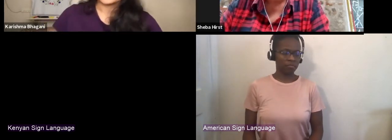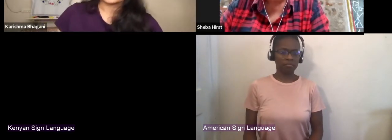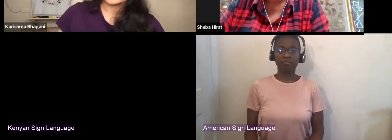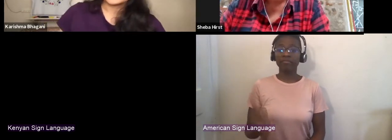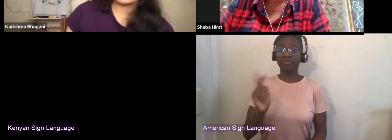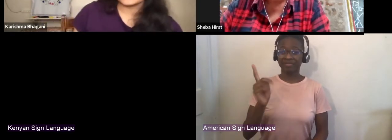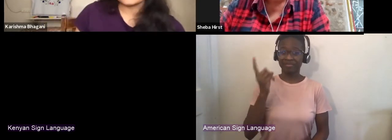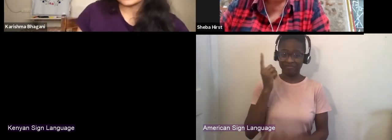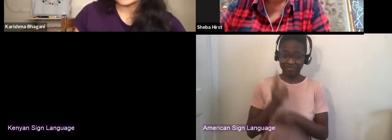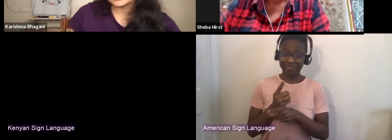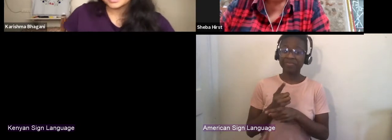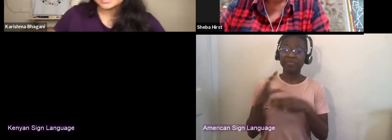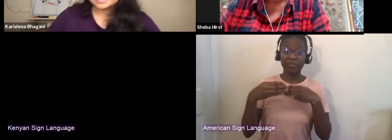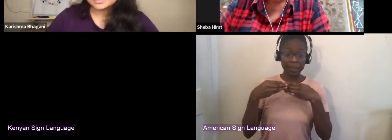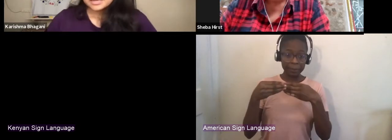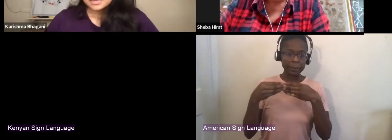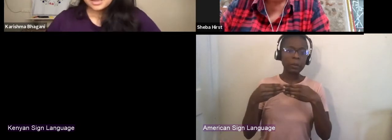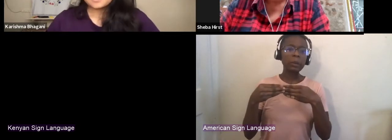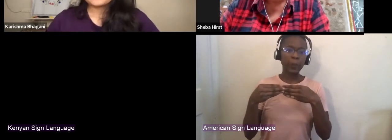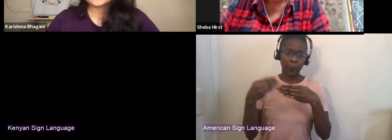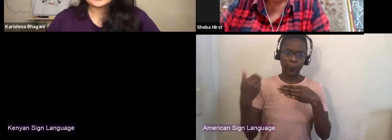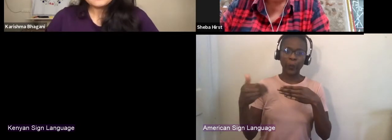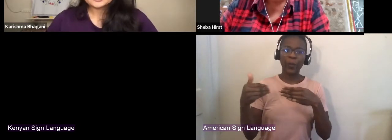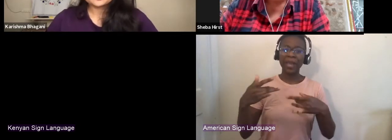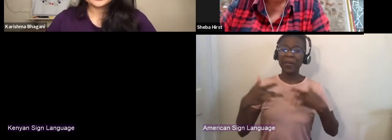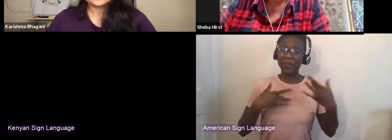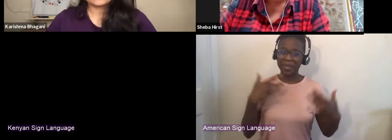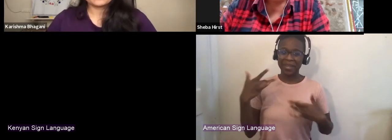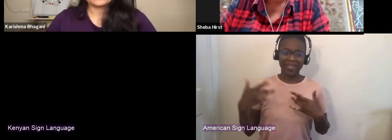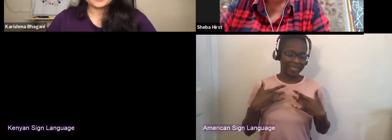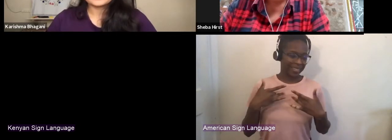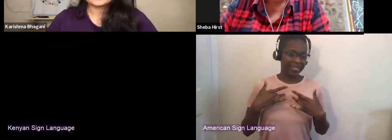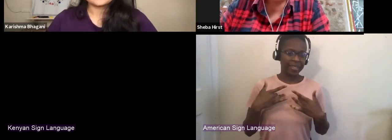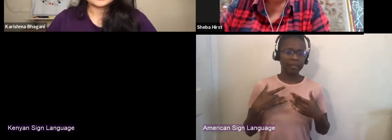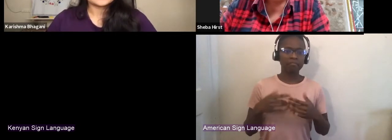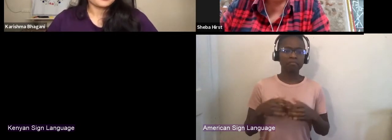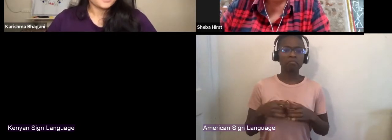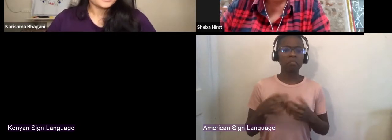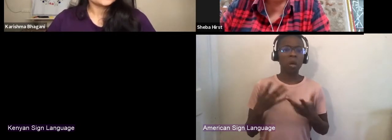is really, really exciting. Allow me to pick your brain a little bit about that